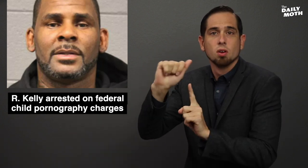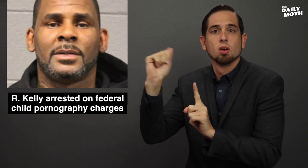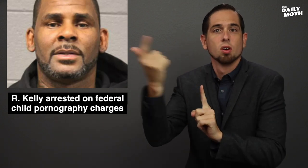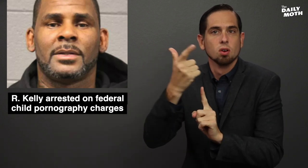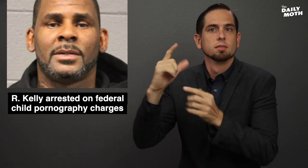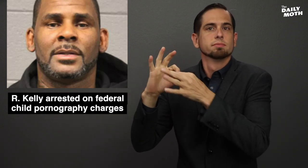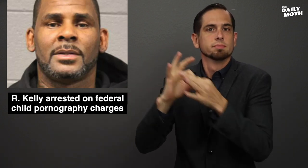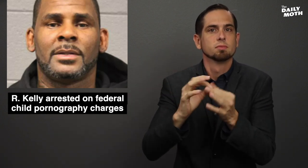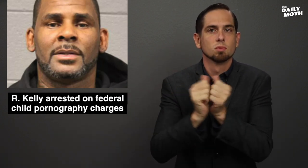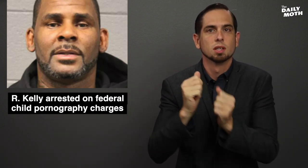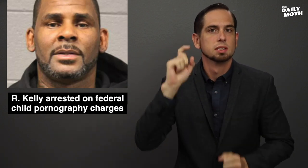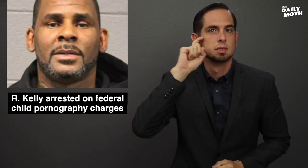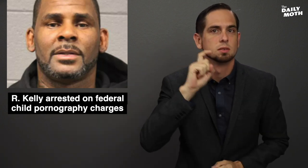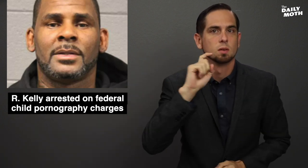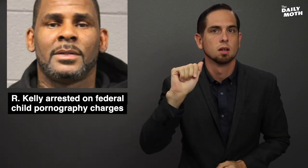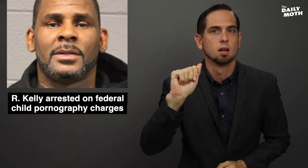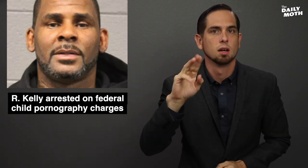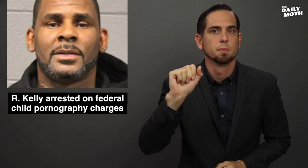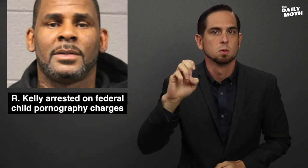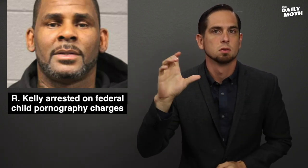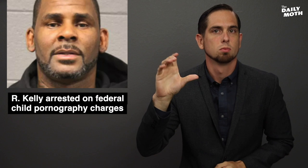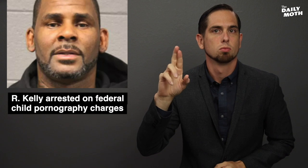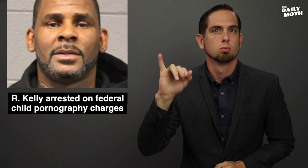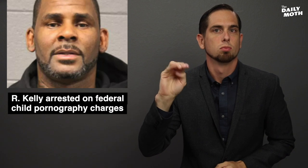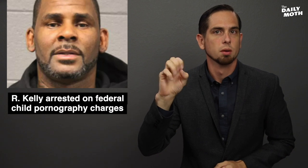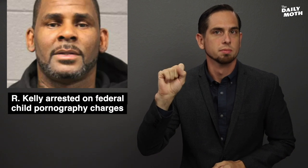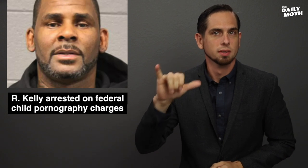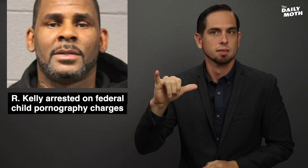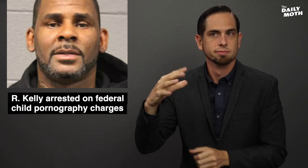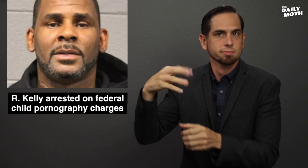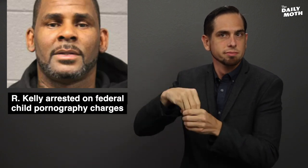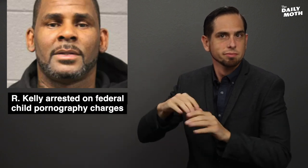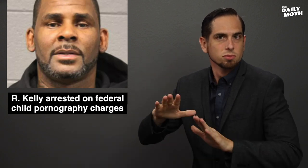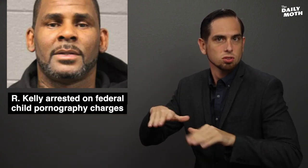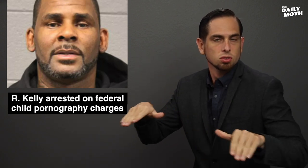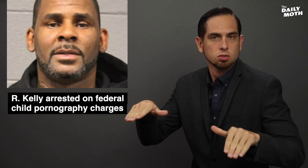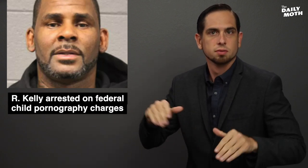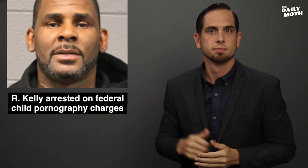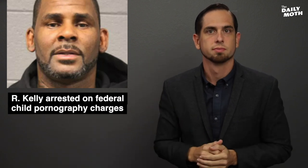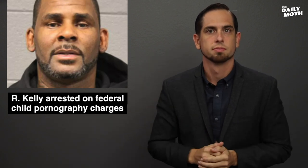all related with sexual abuse crimes involving children.